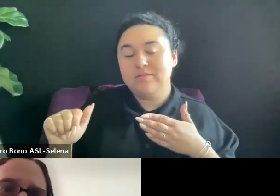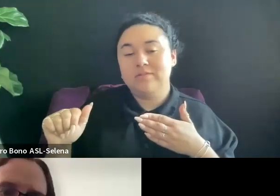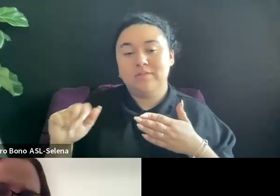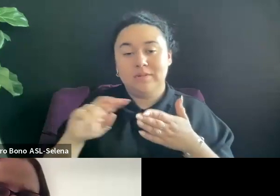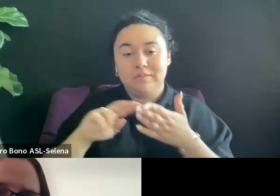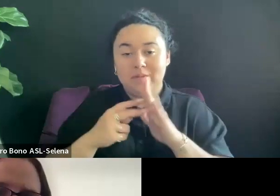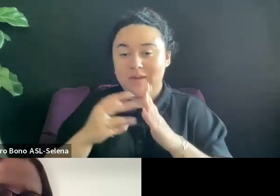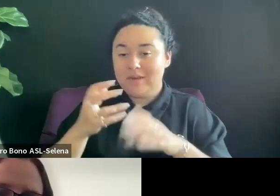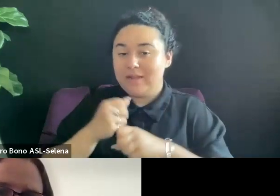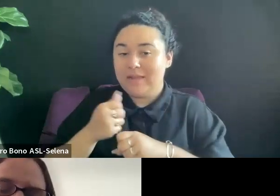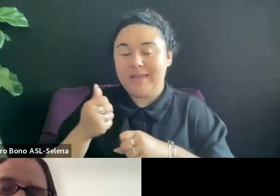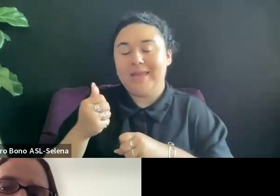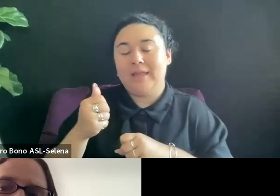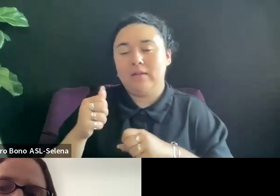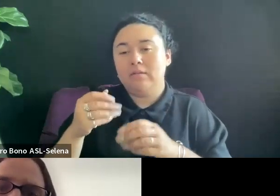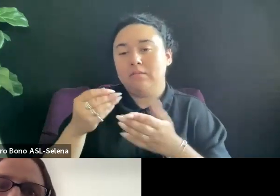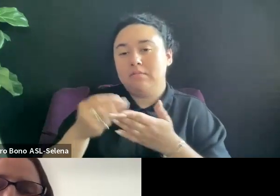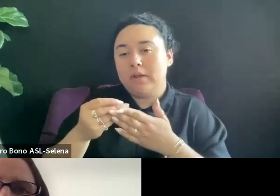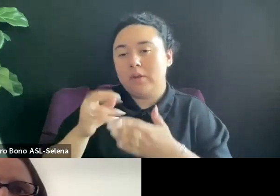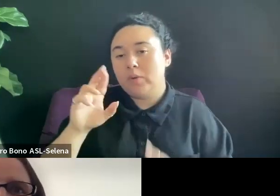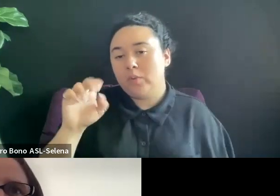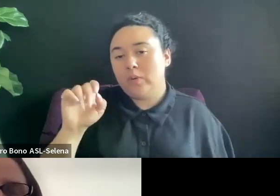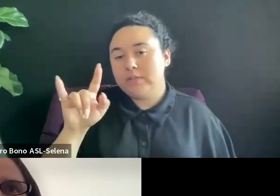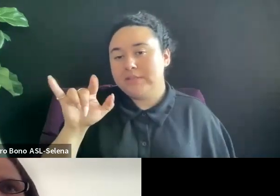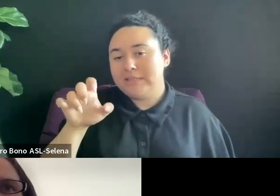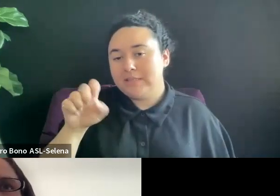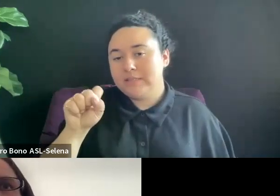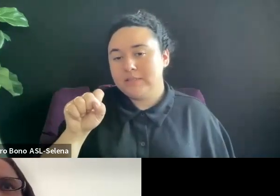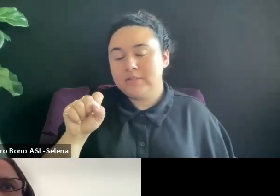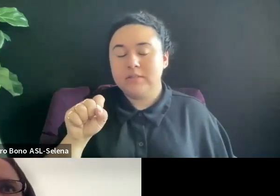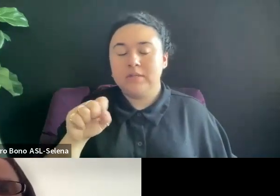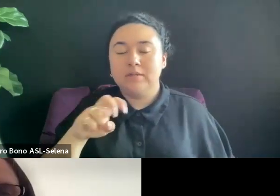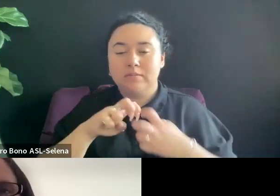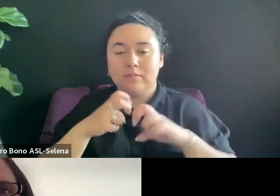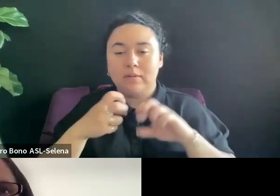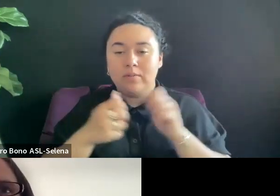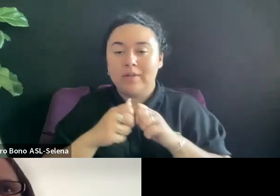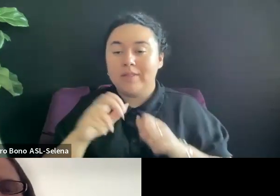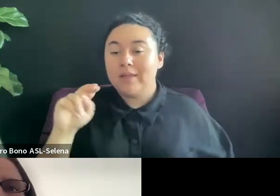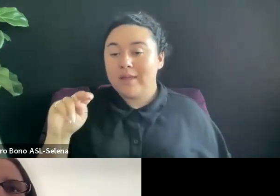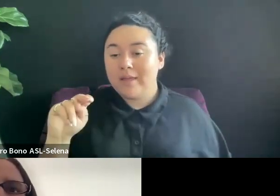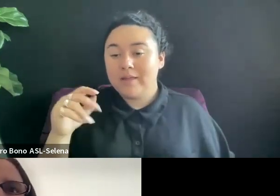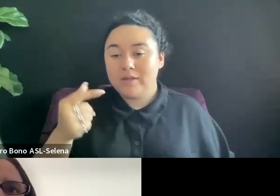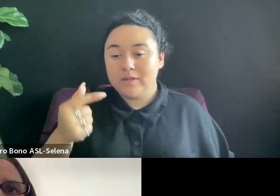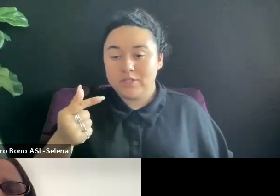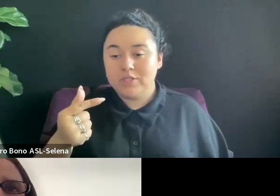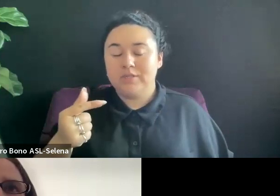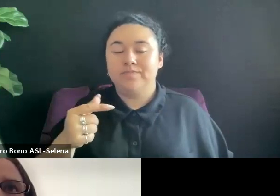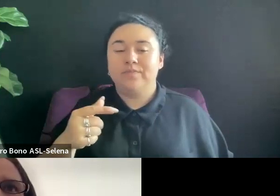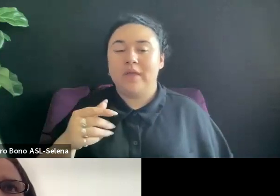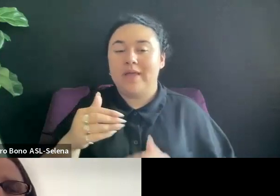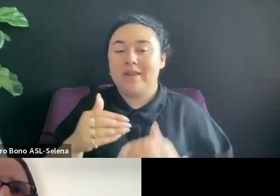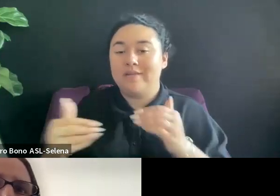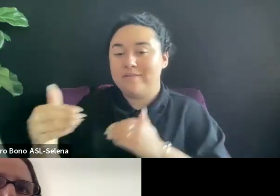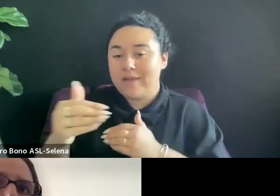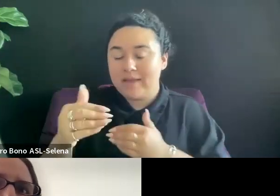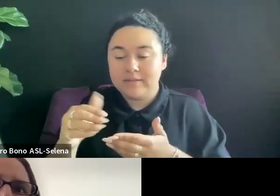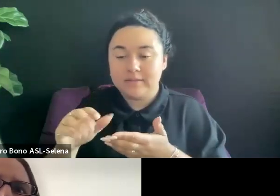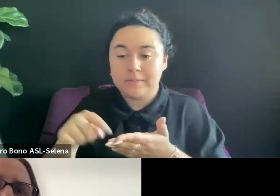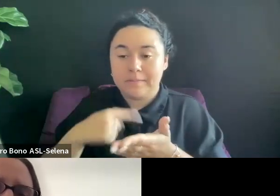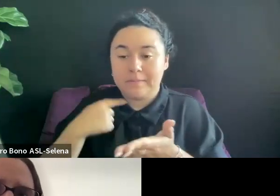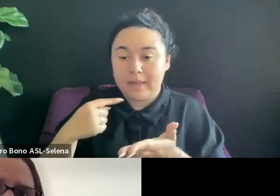SO THE PROBLEM WITH MGS AND ADVANCES IS THAT THAT MAYBE THE ONLY MONEY YOU GET AND IF THEY HAVE THE